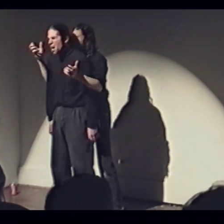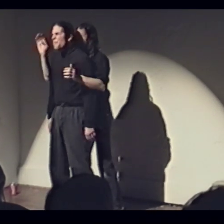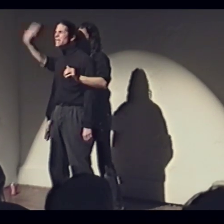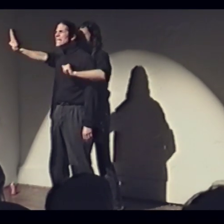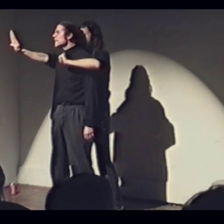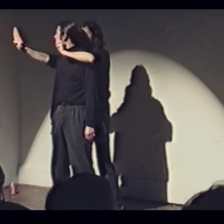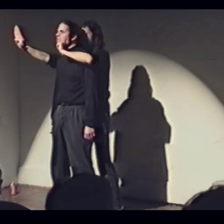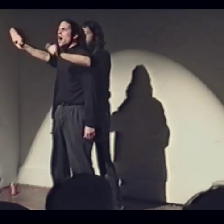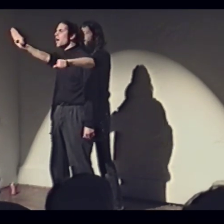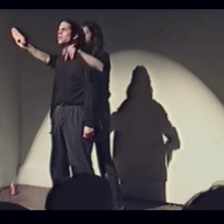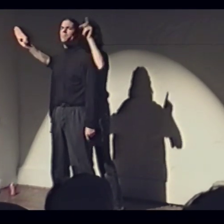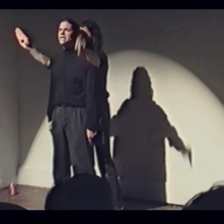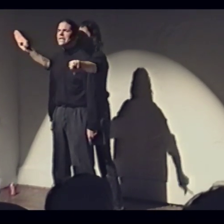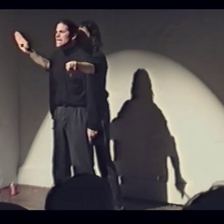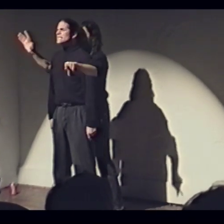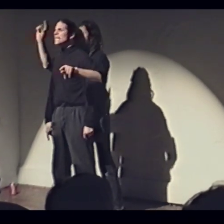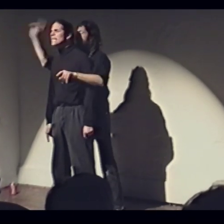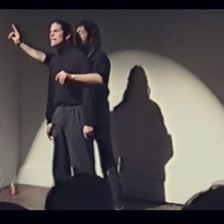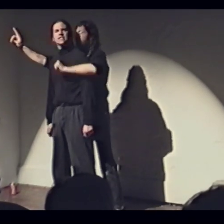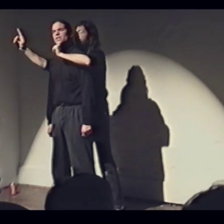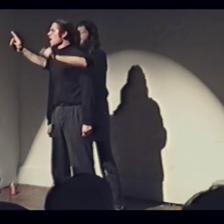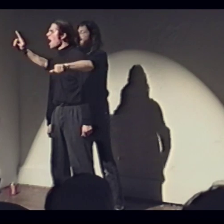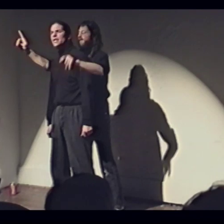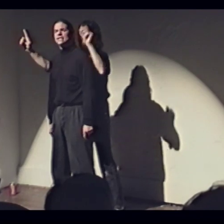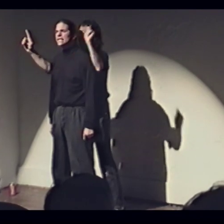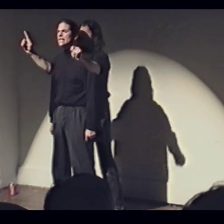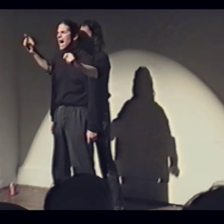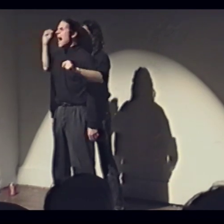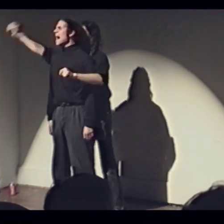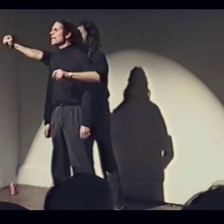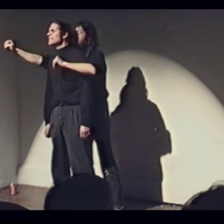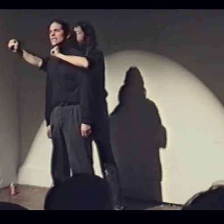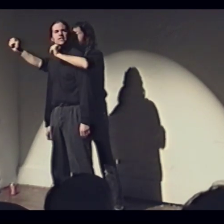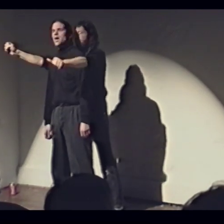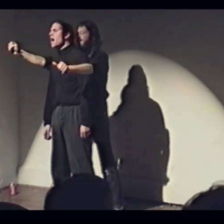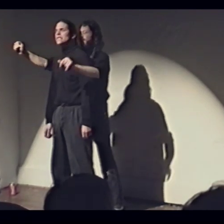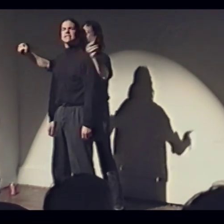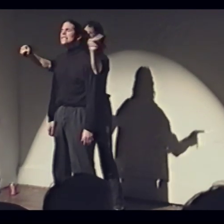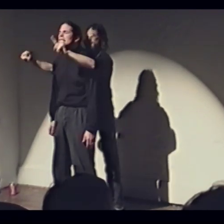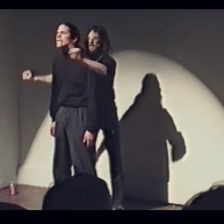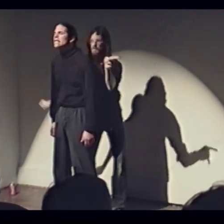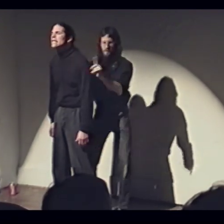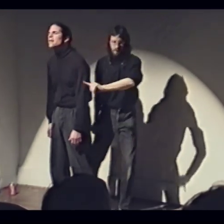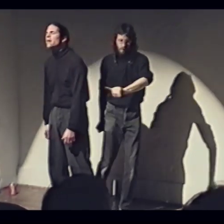P is not B B is not D S is not Z